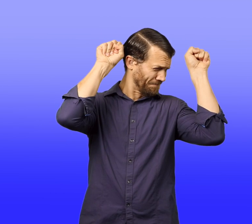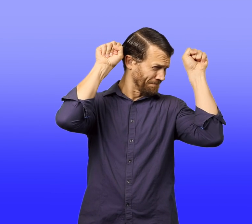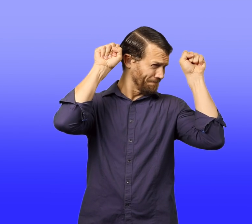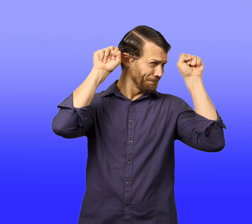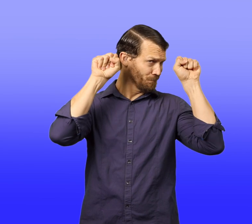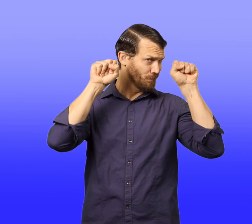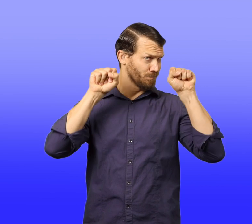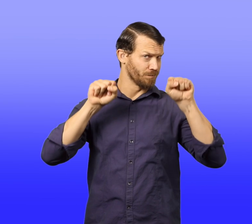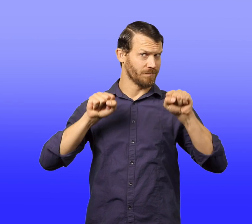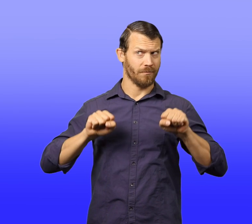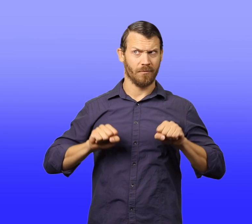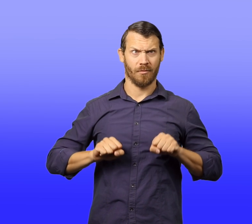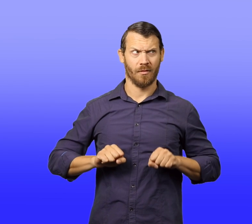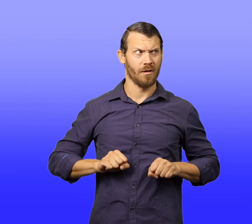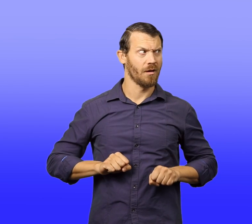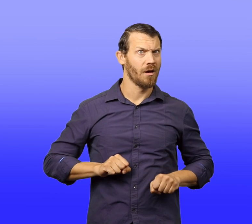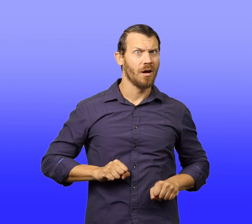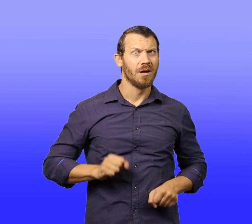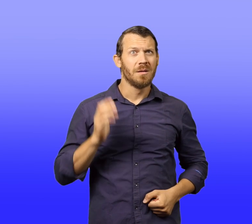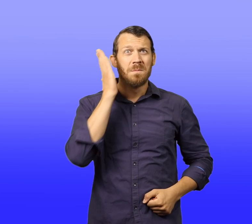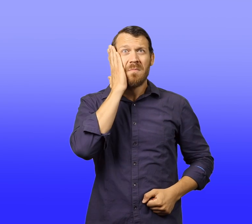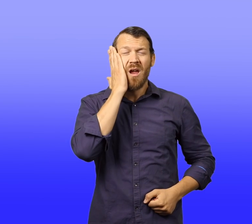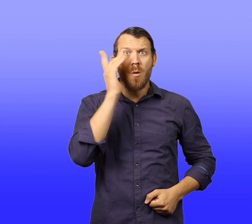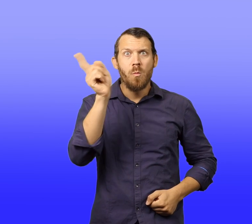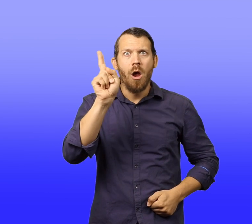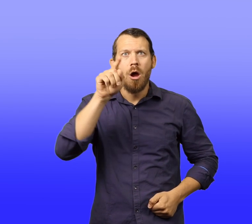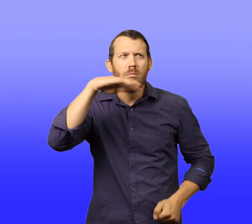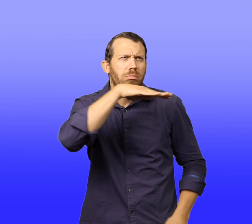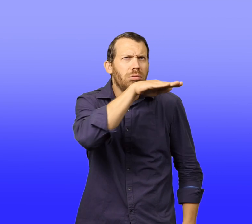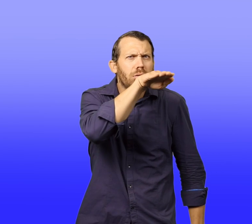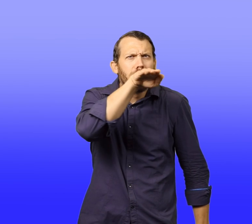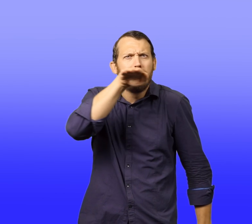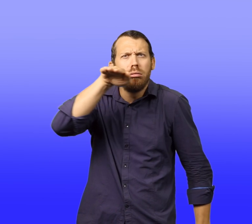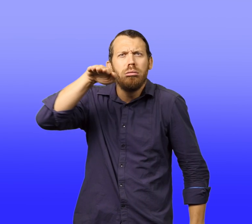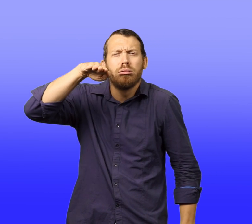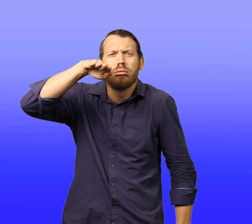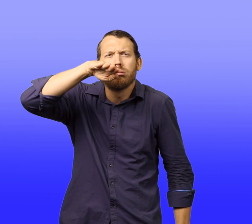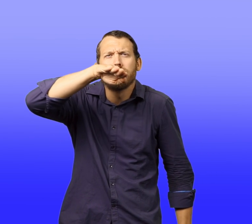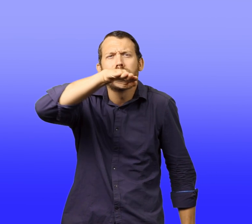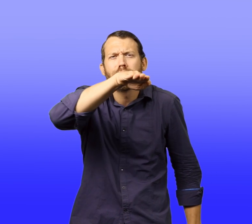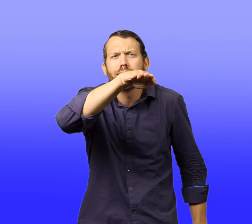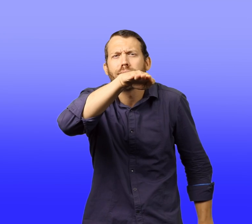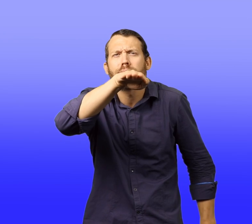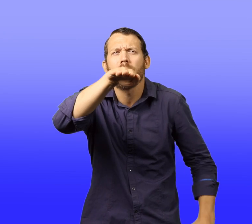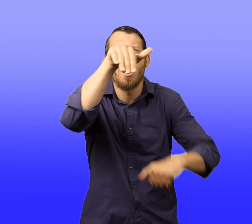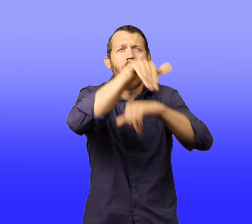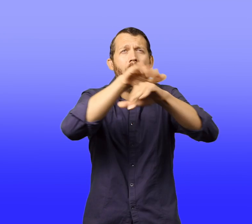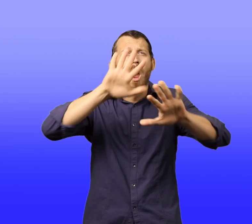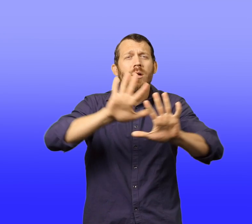Walter looked out from under his sheets. His bed was flying through the night's sky.